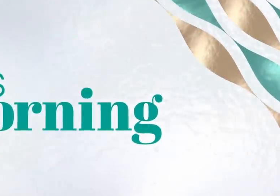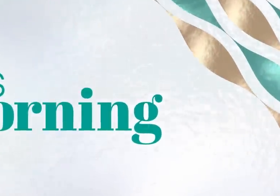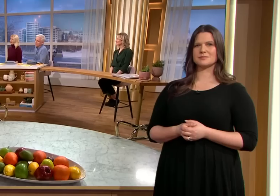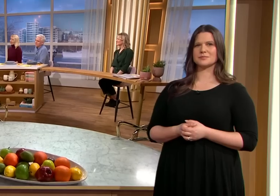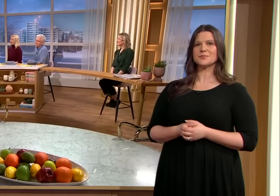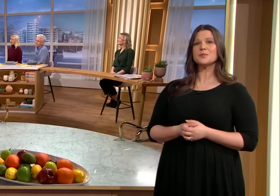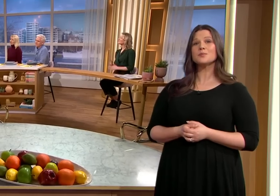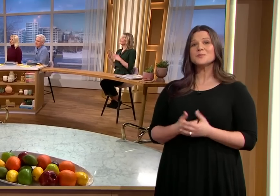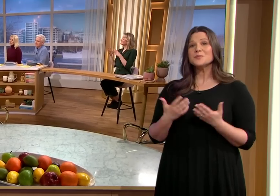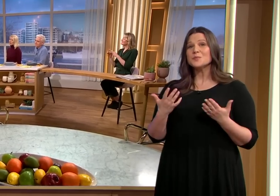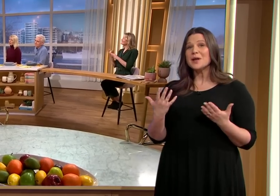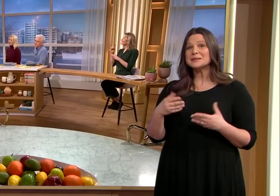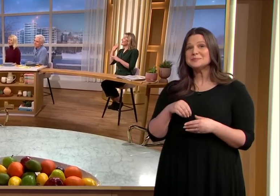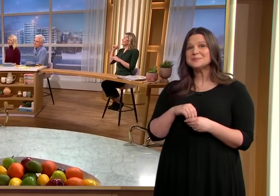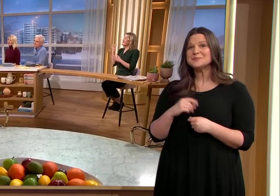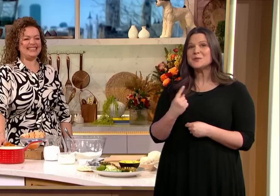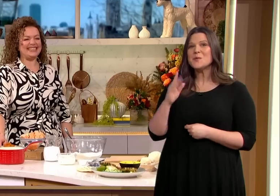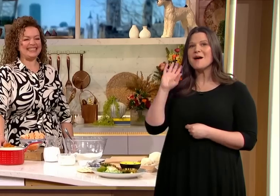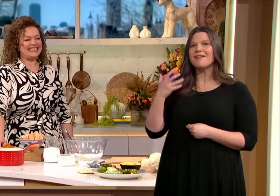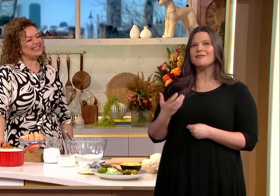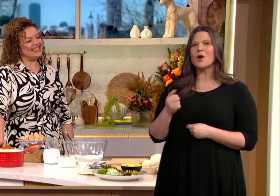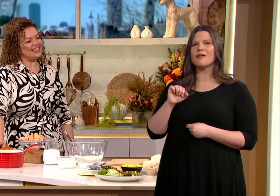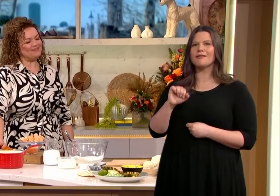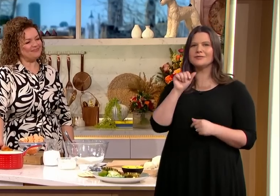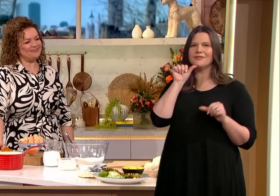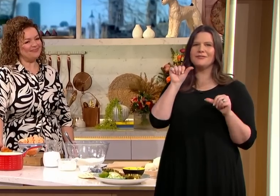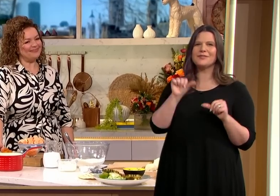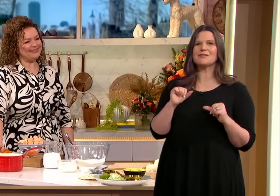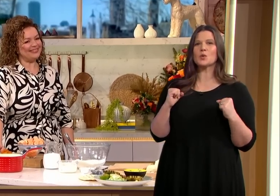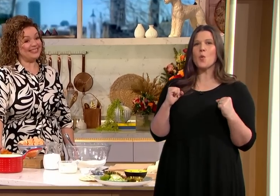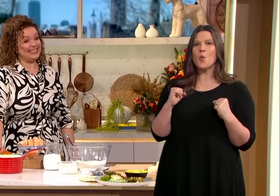joined Now by Yvonne Cobb's one of her favourite winter warmers we've got Claire here signing for